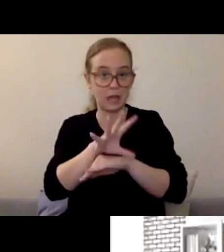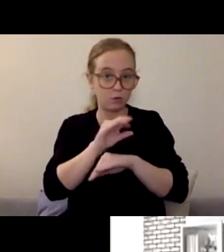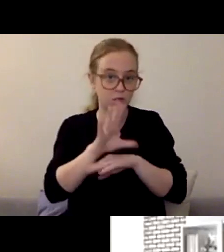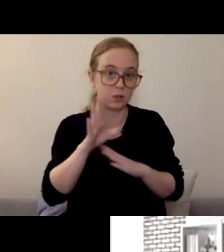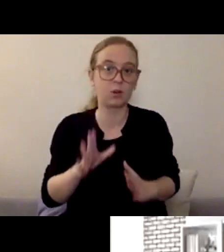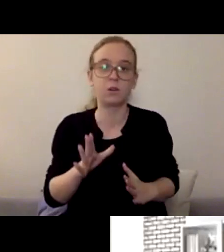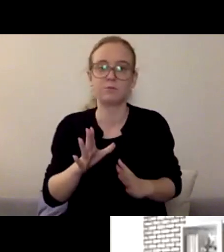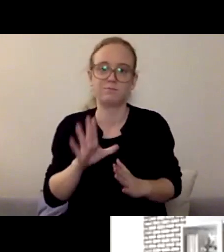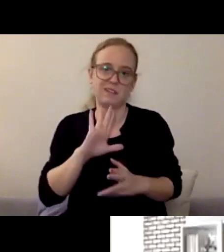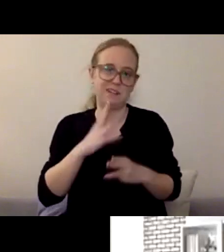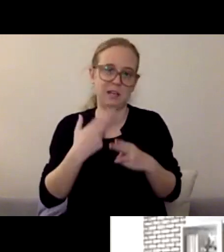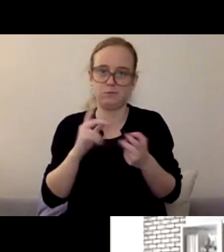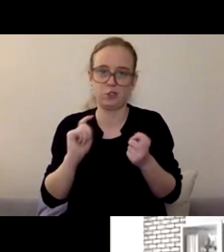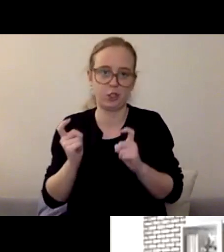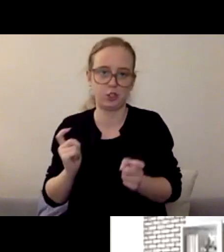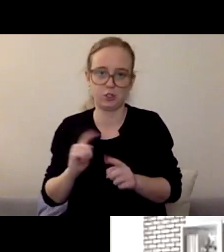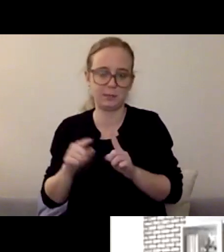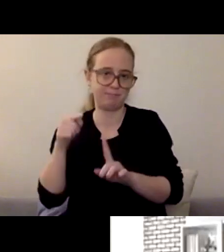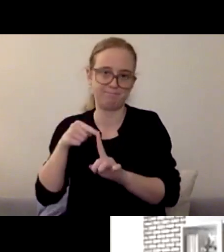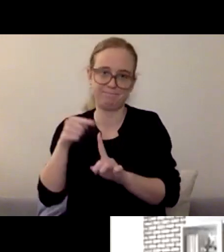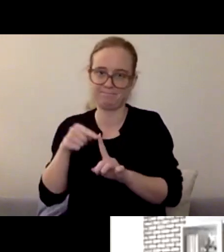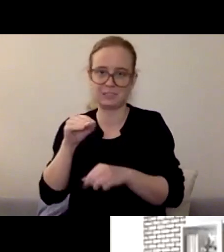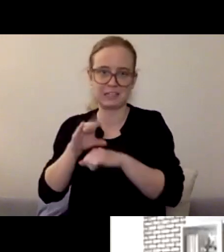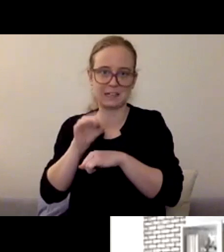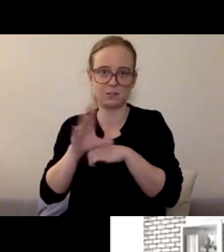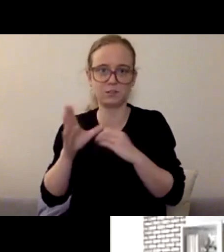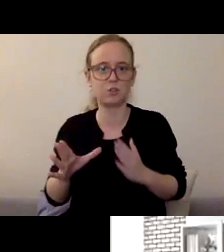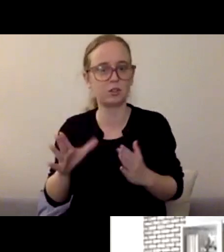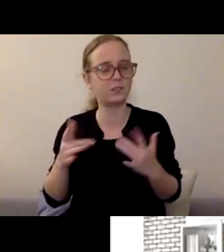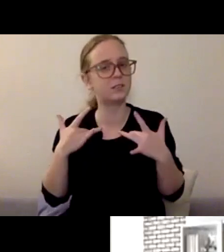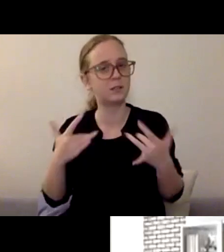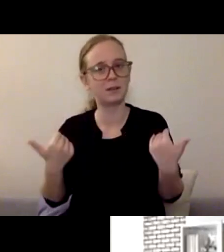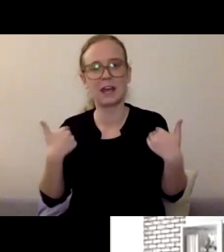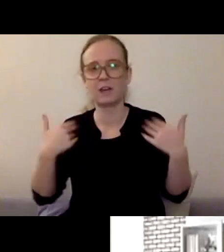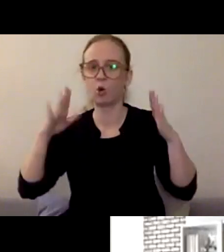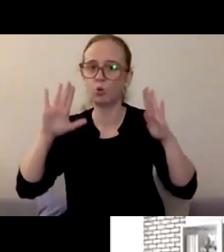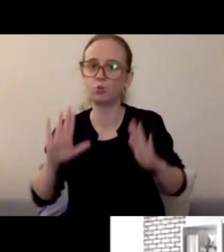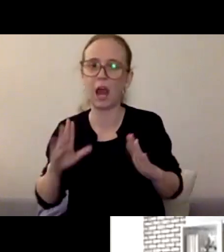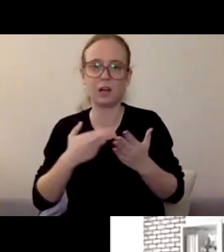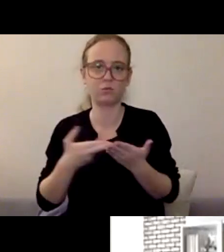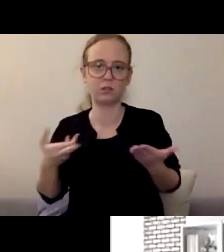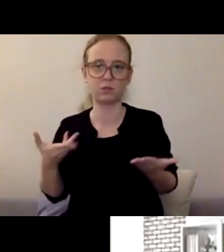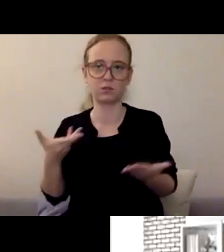there tend to be some really great resources there. I think in our communities right now